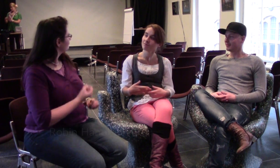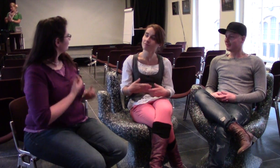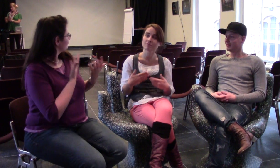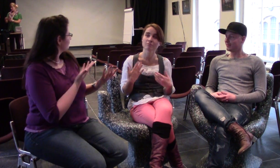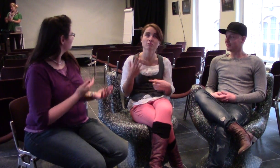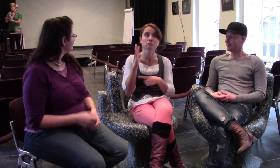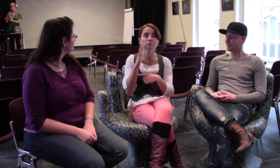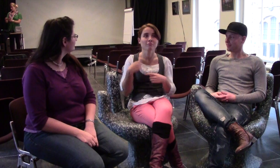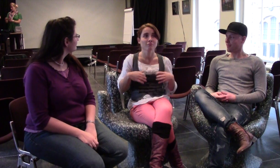What did you gain from the presentation?